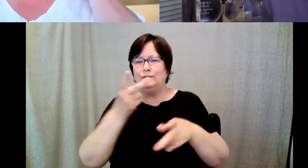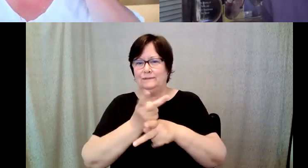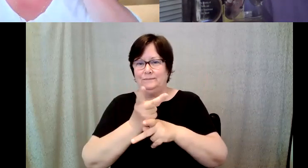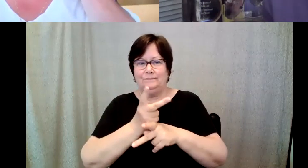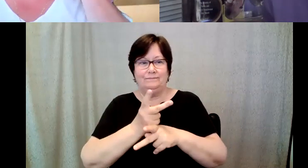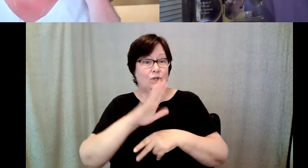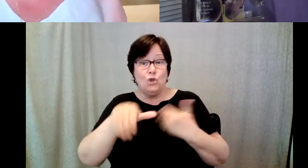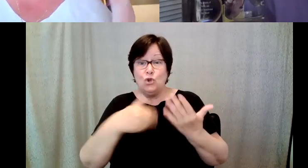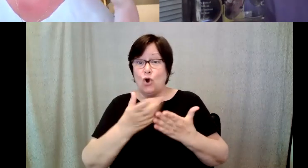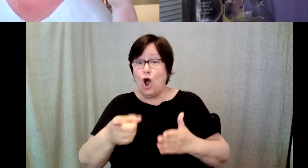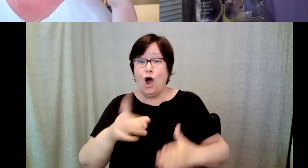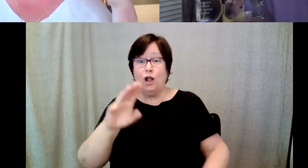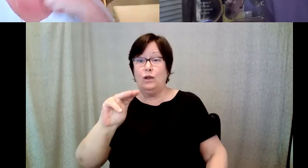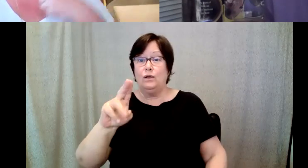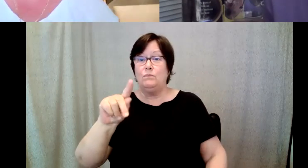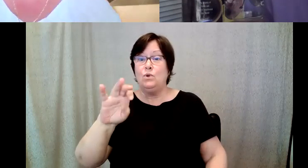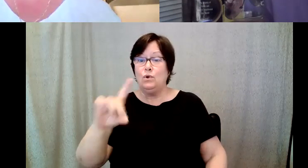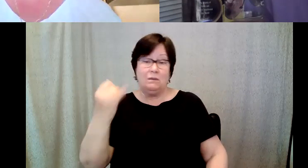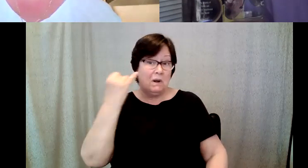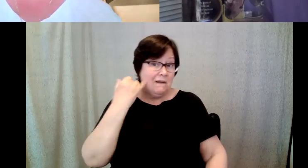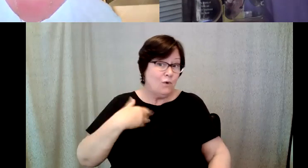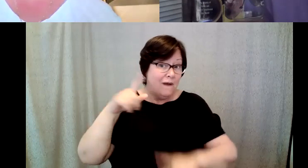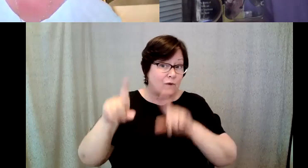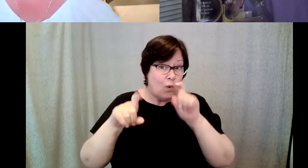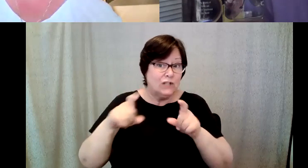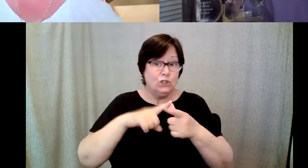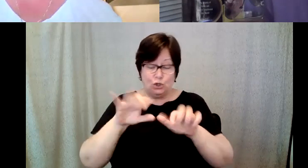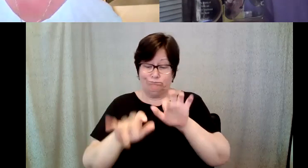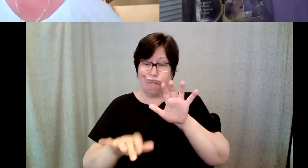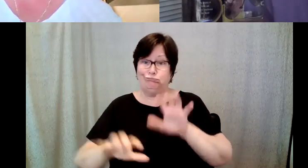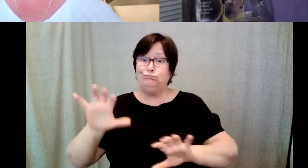however, your questions can be entered in the chat or question boxes at any time throughout the discussion.